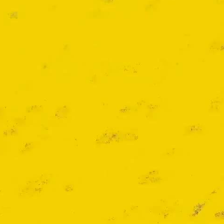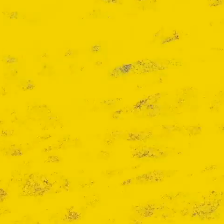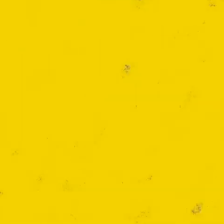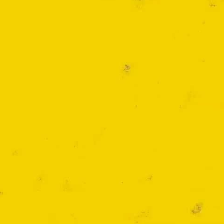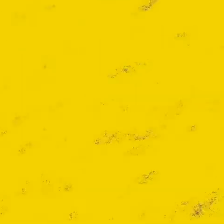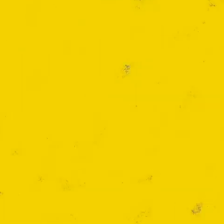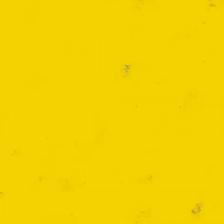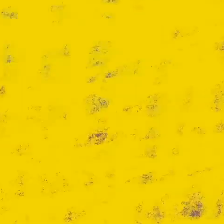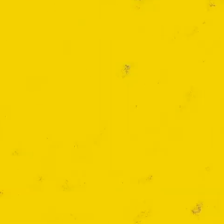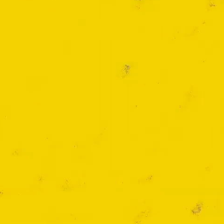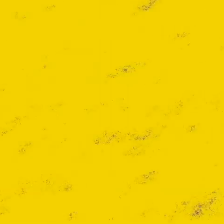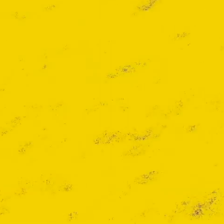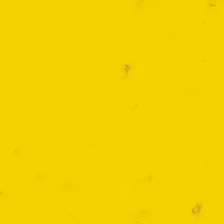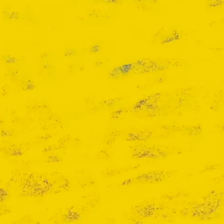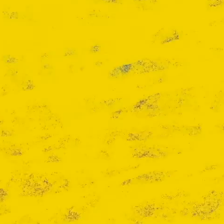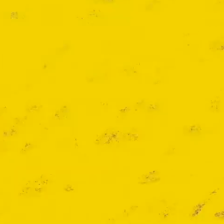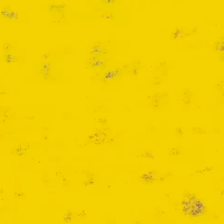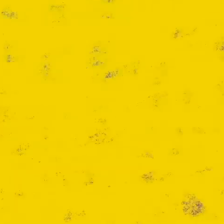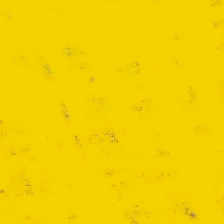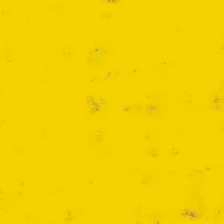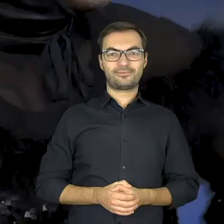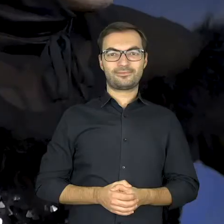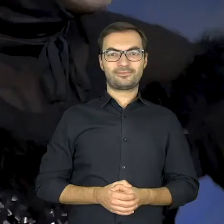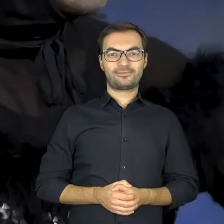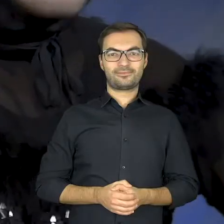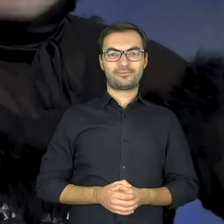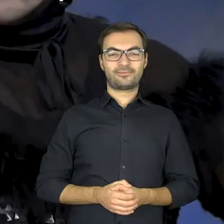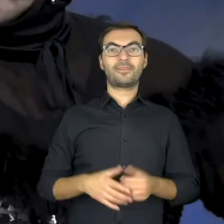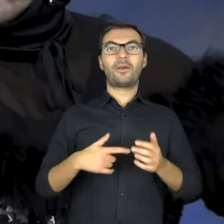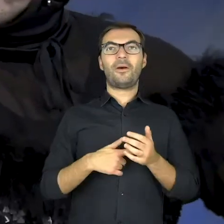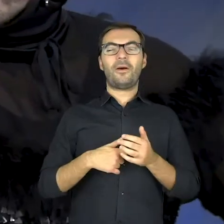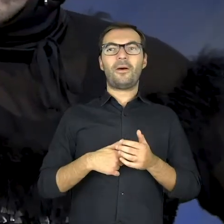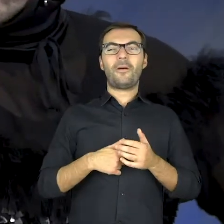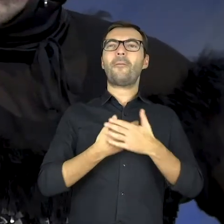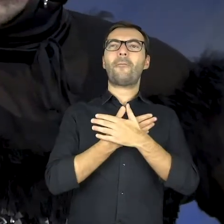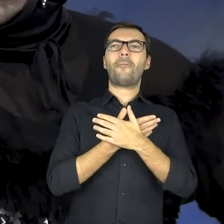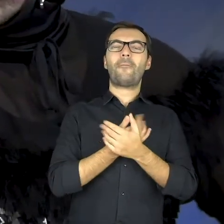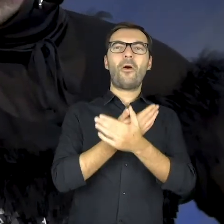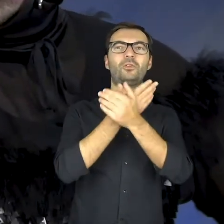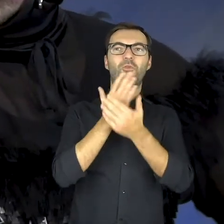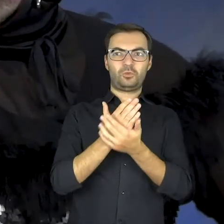part 3 Butterfly, we’ve got the melody.